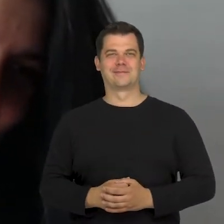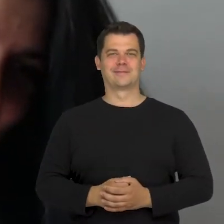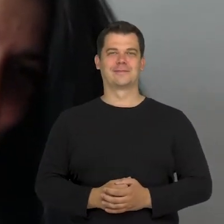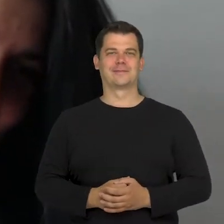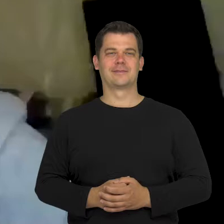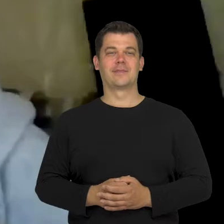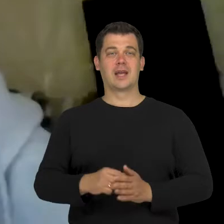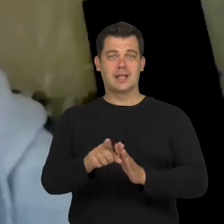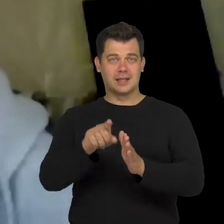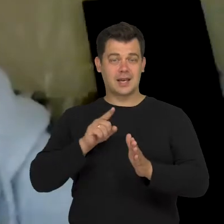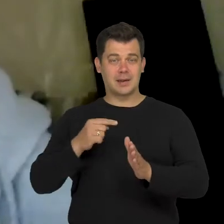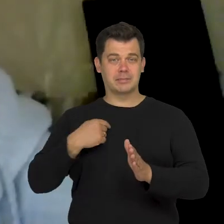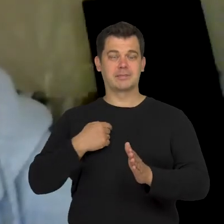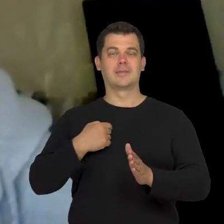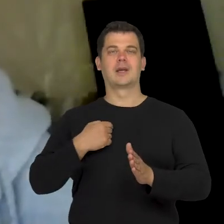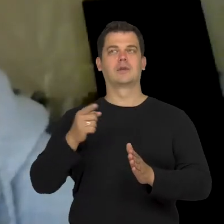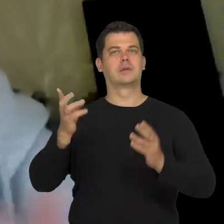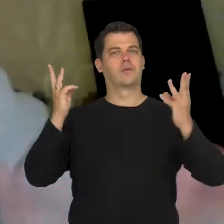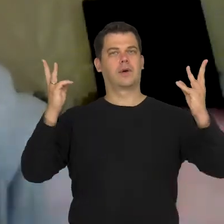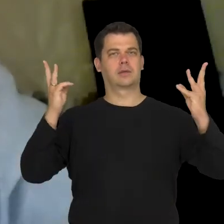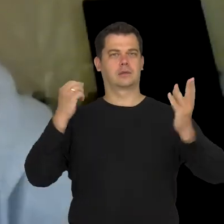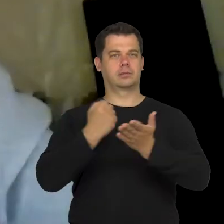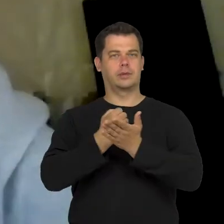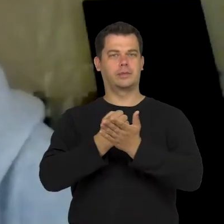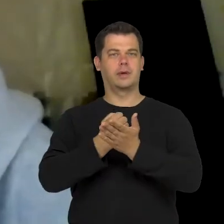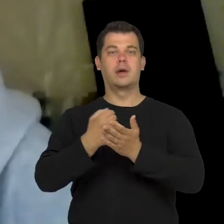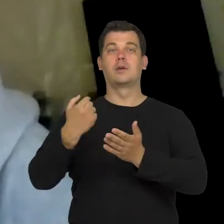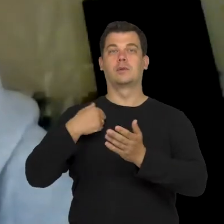This may be an important aspect for me because I am a visual artist